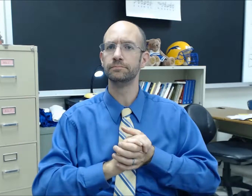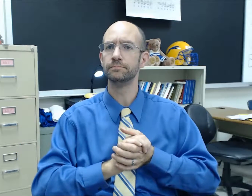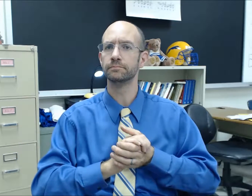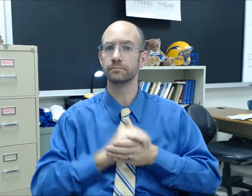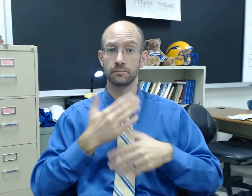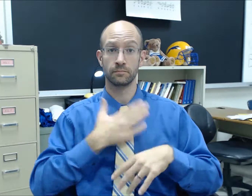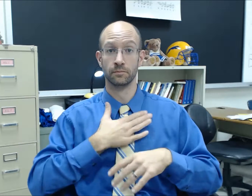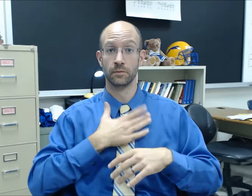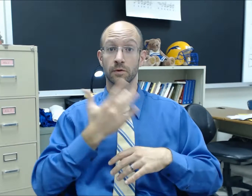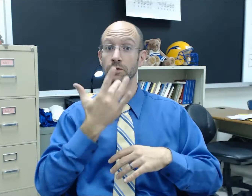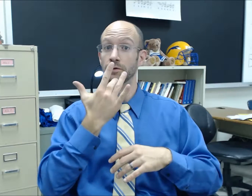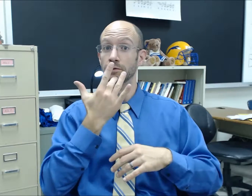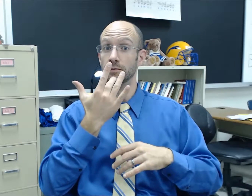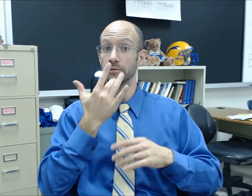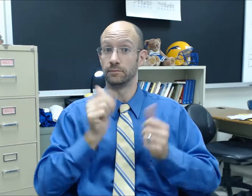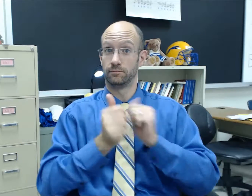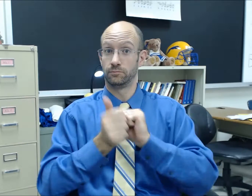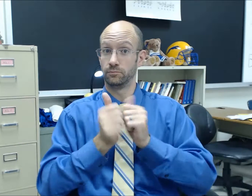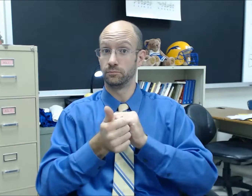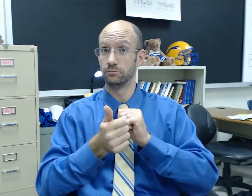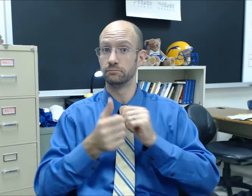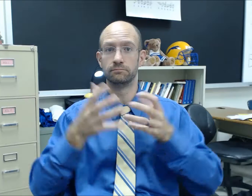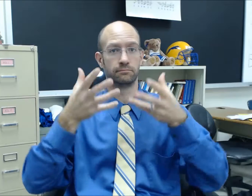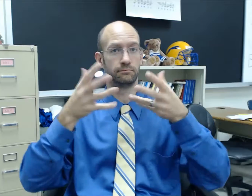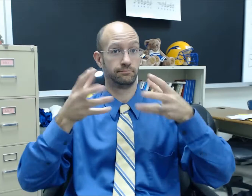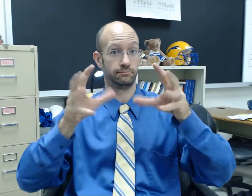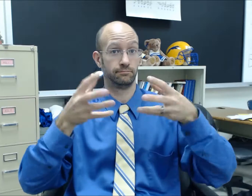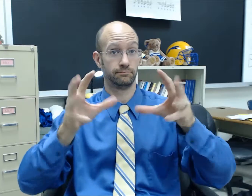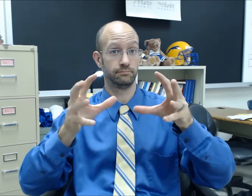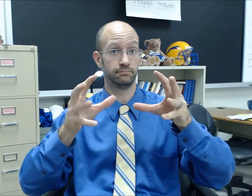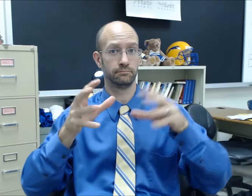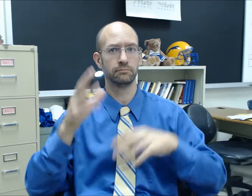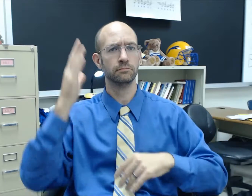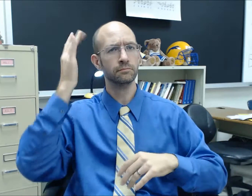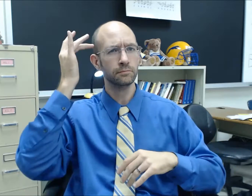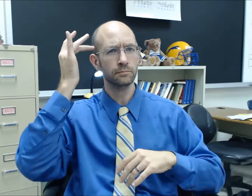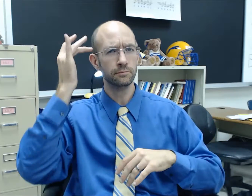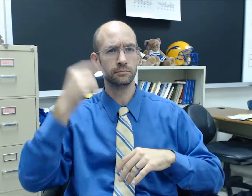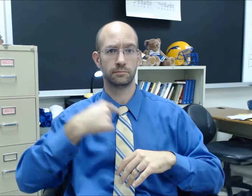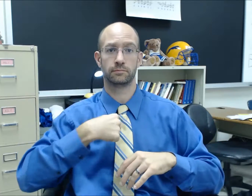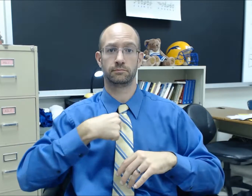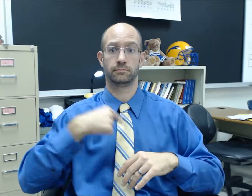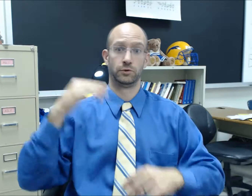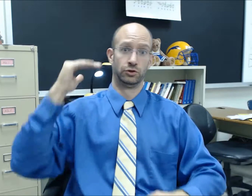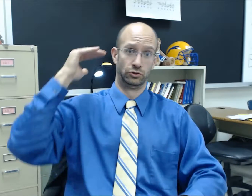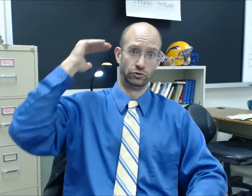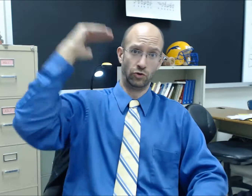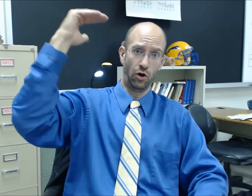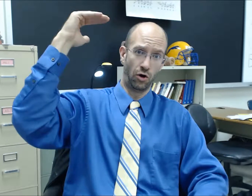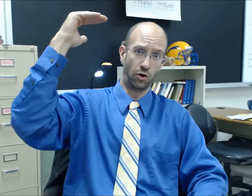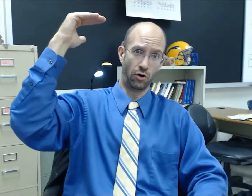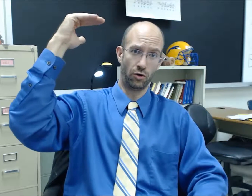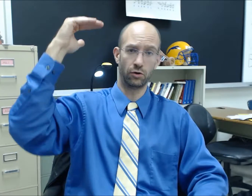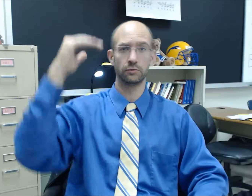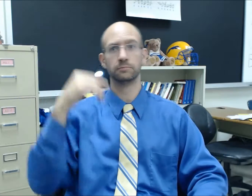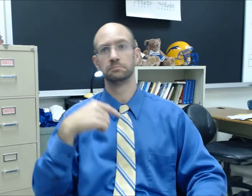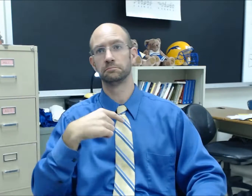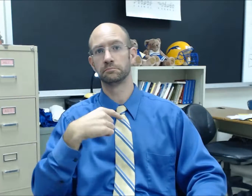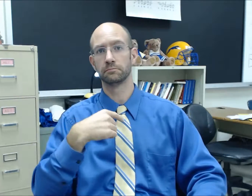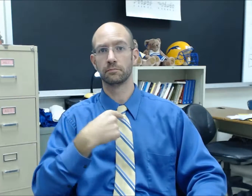My favorite sport is basketball because I am tall.